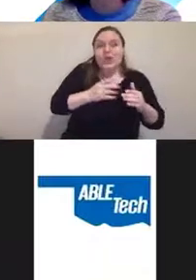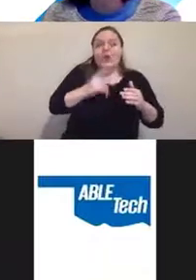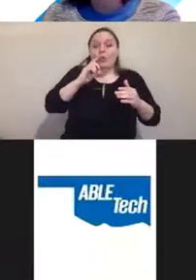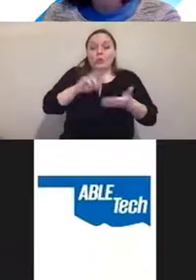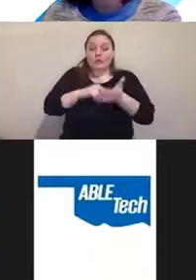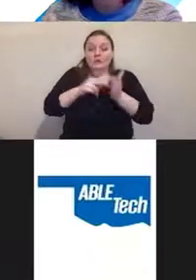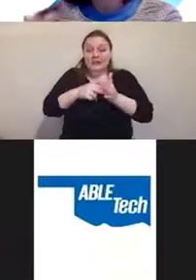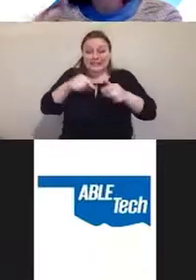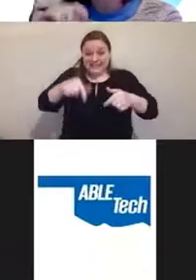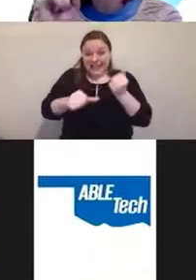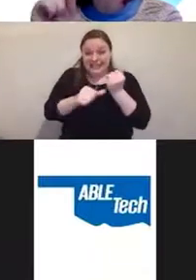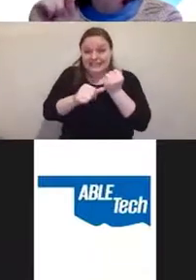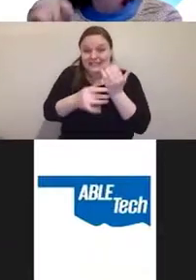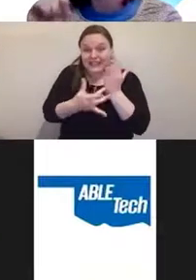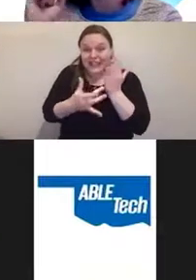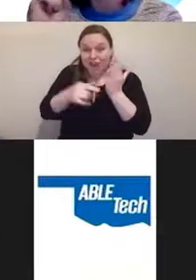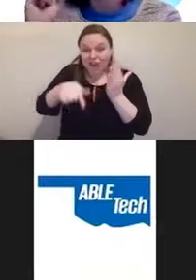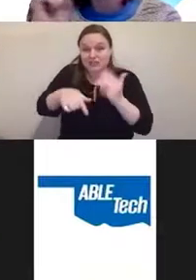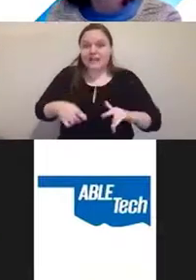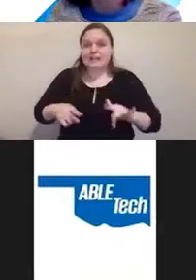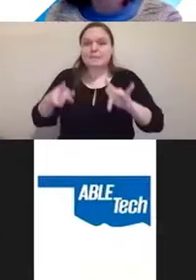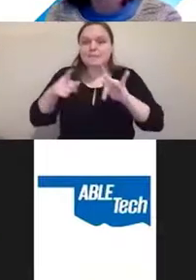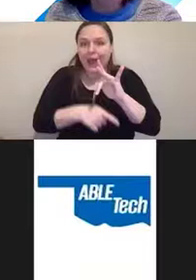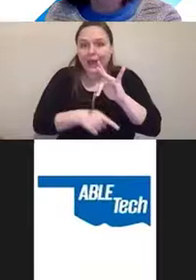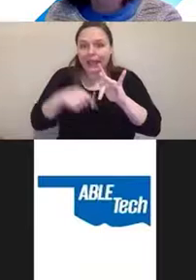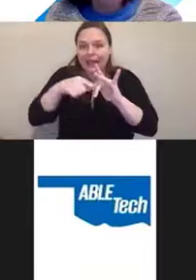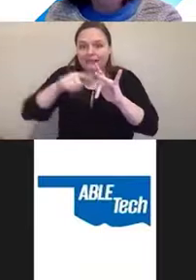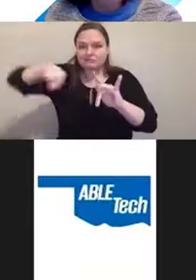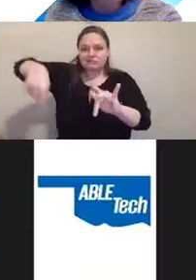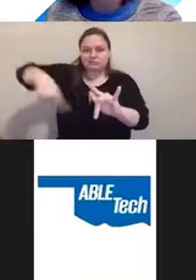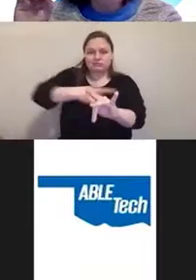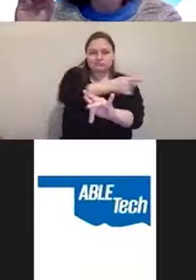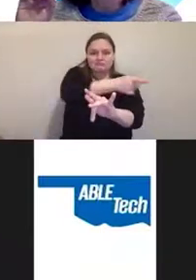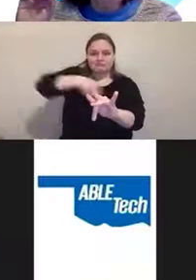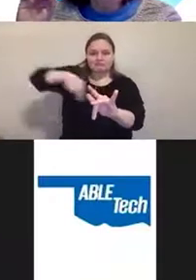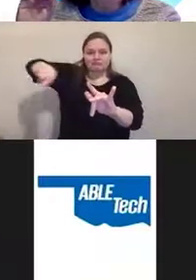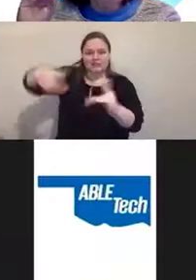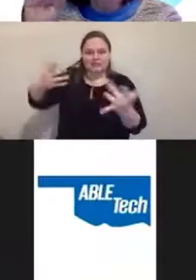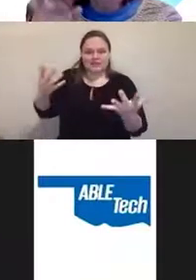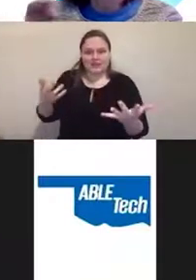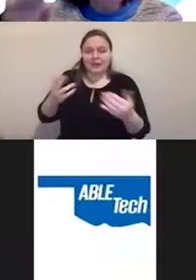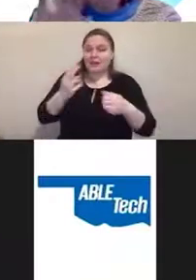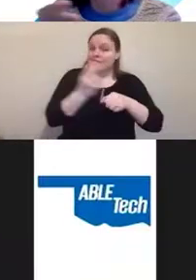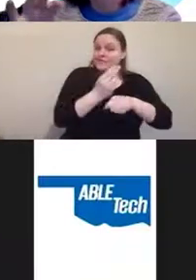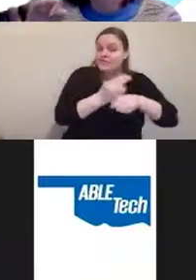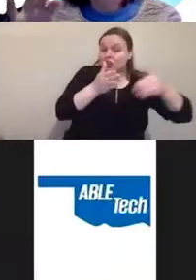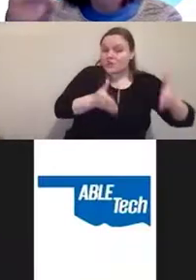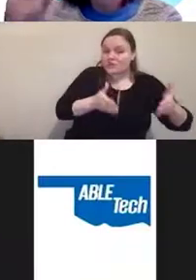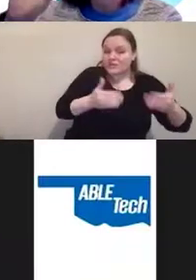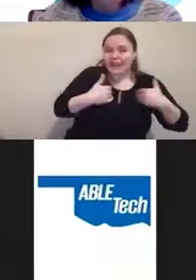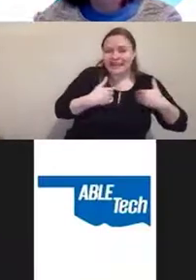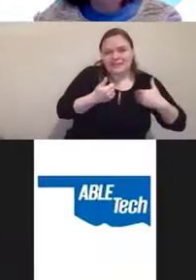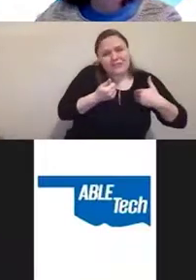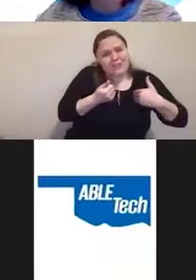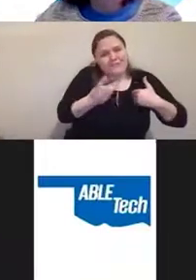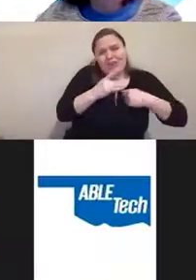And the user has very few abilities to control